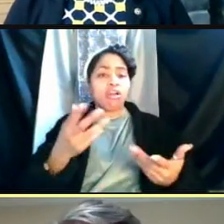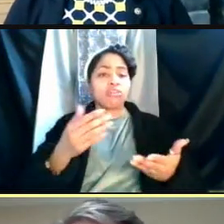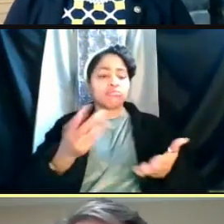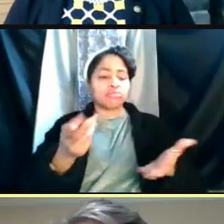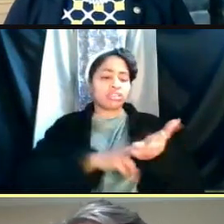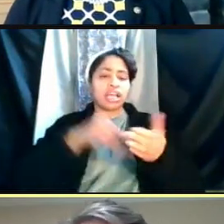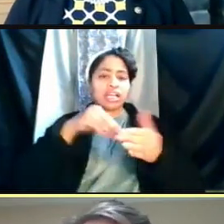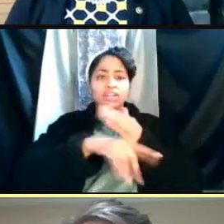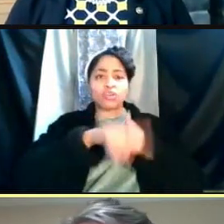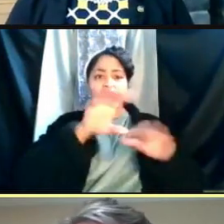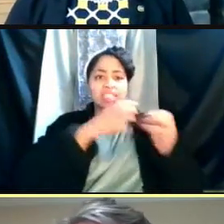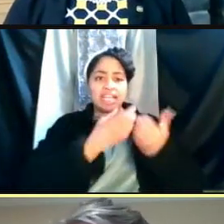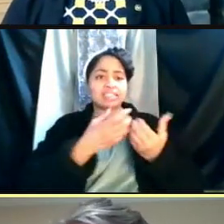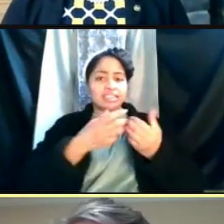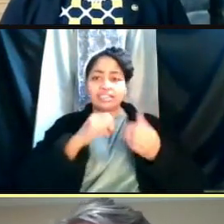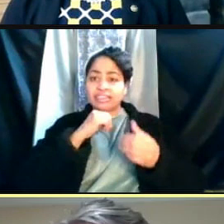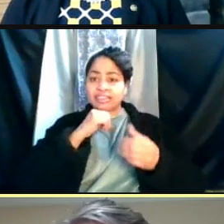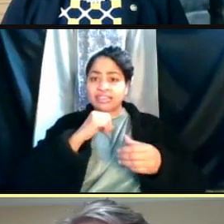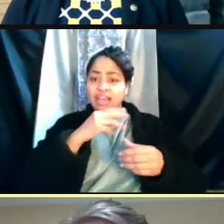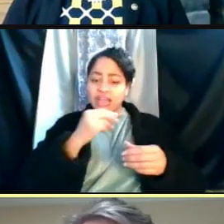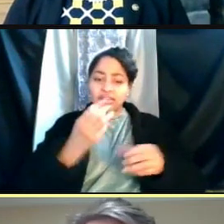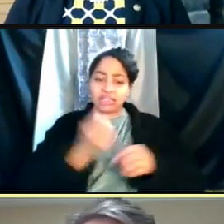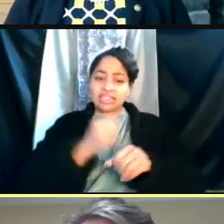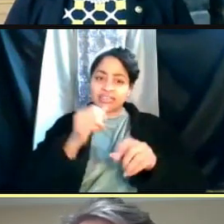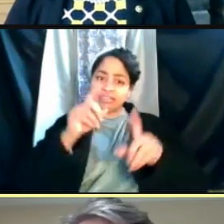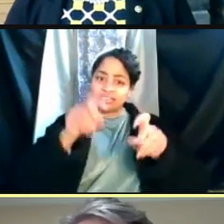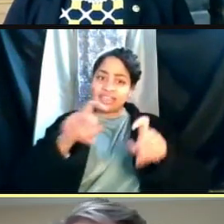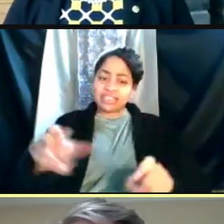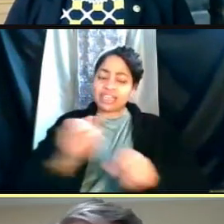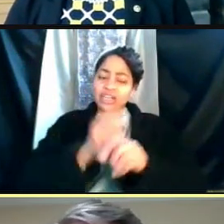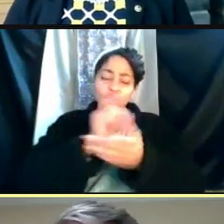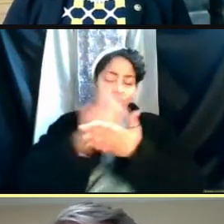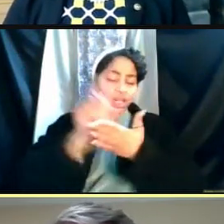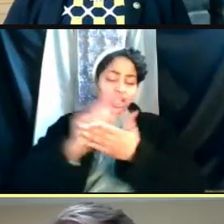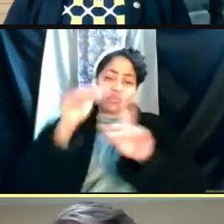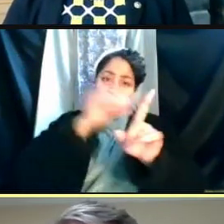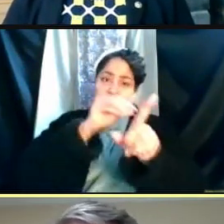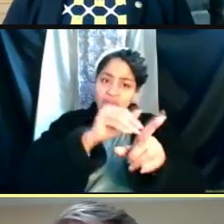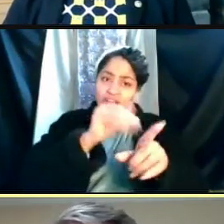and haven't been getting tested, have been getting weekly reminders and we've been notifying the academic units